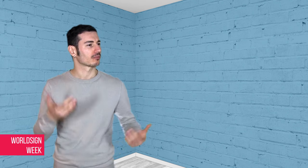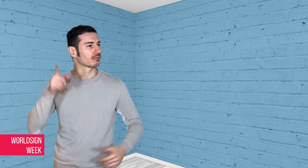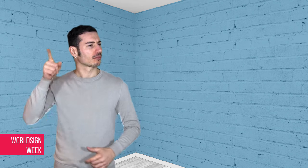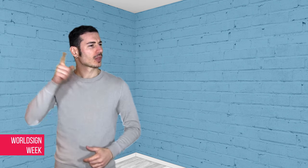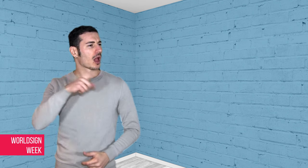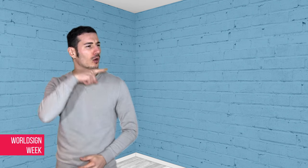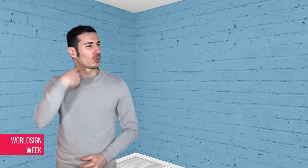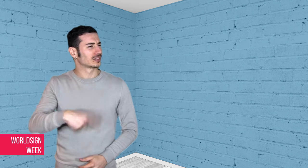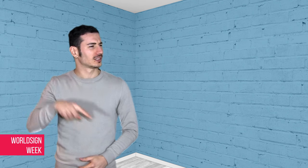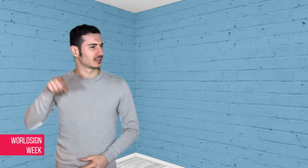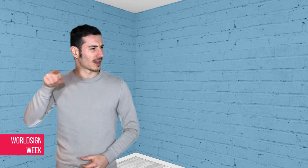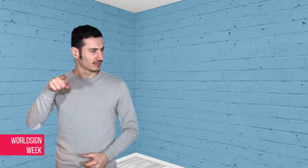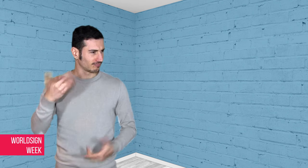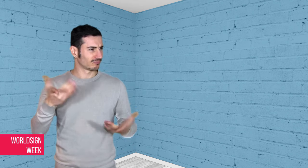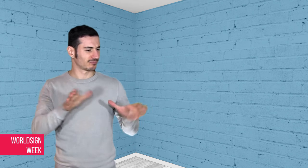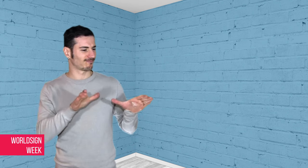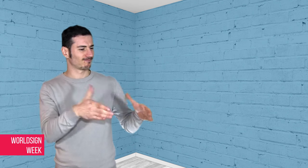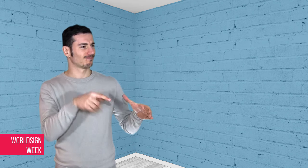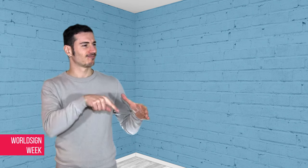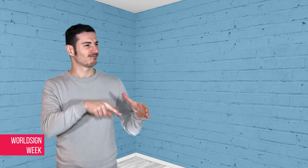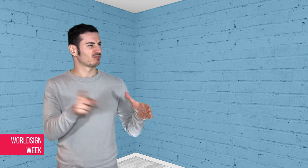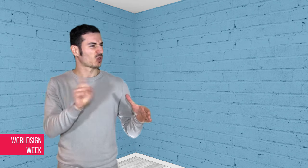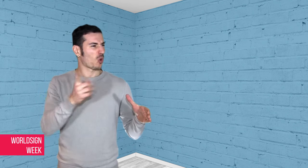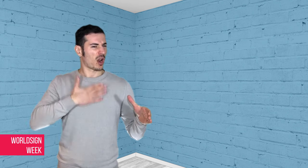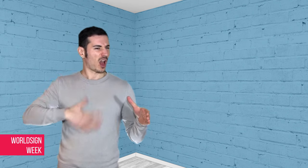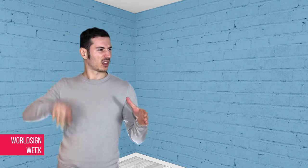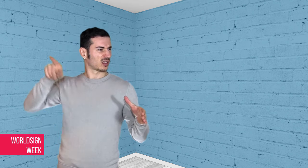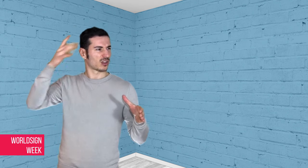In our first story, Russian opposition